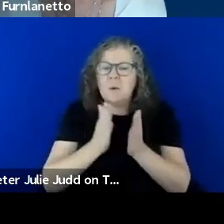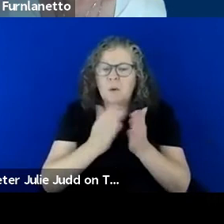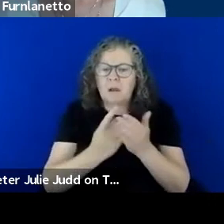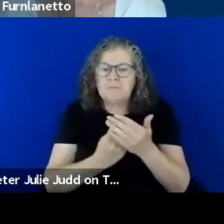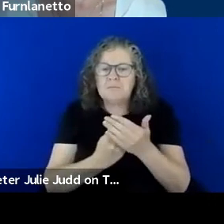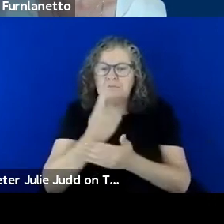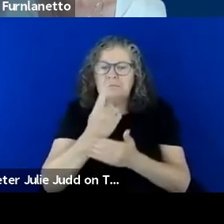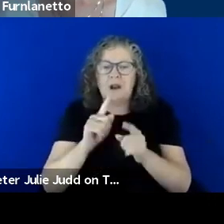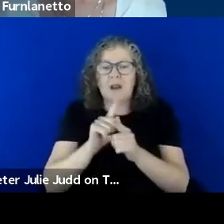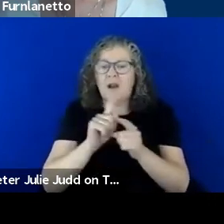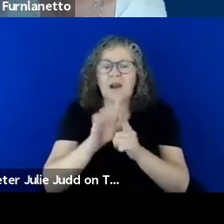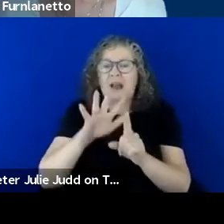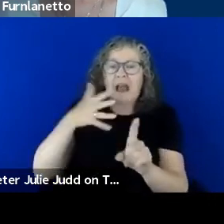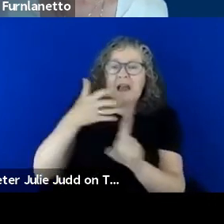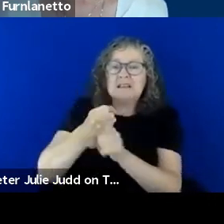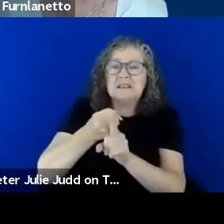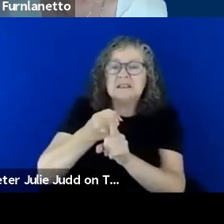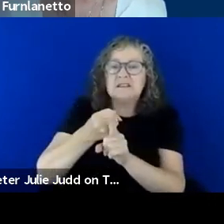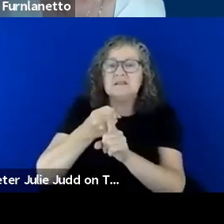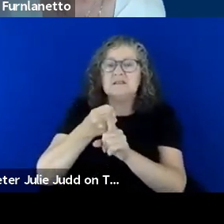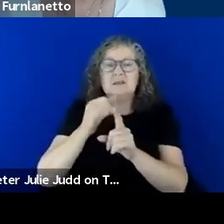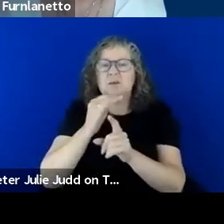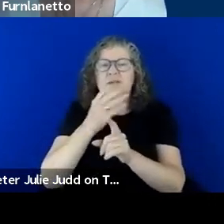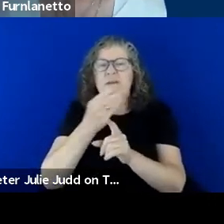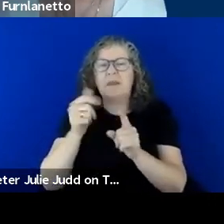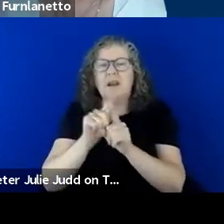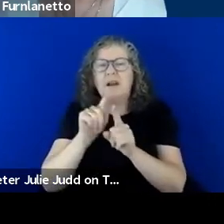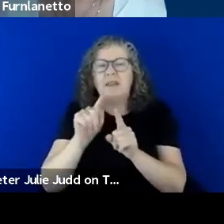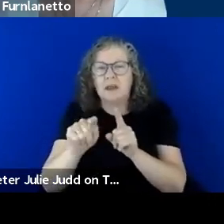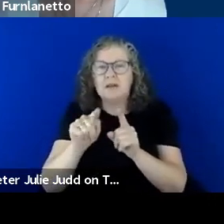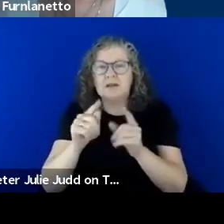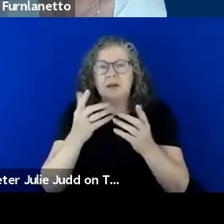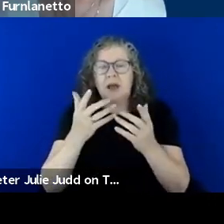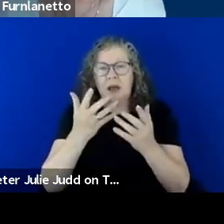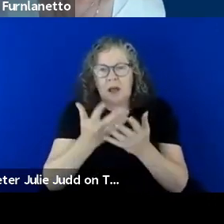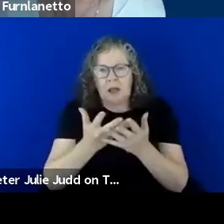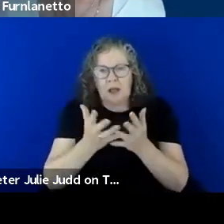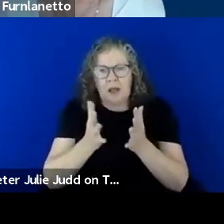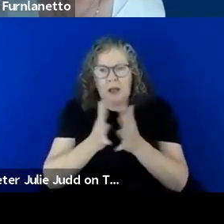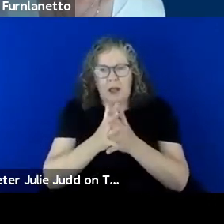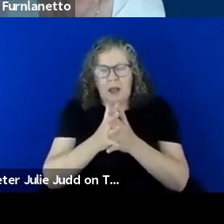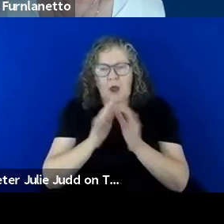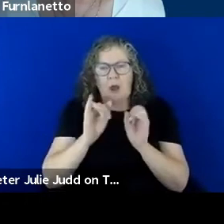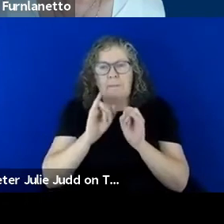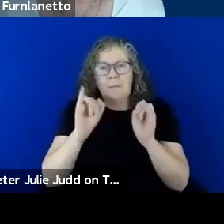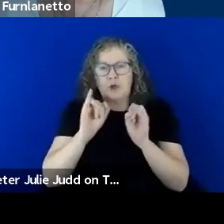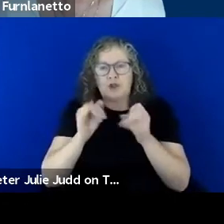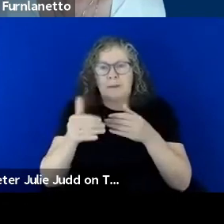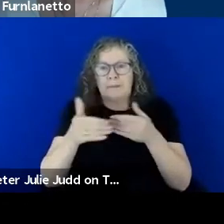a traffic accident or something of this nature about how emergency management can, what